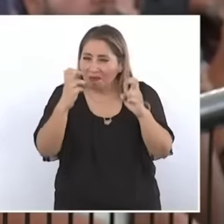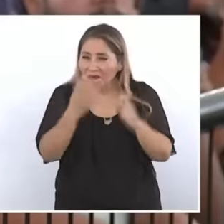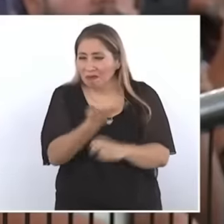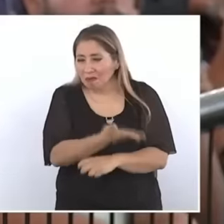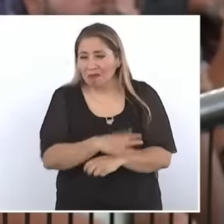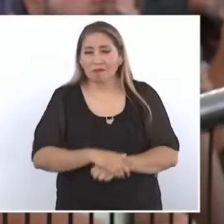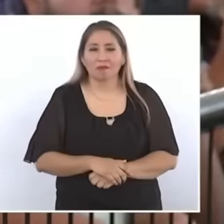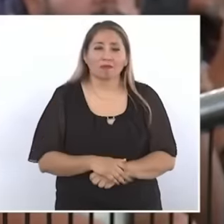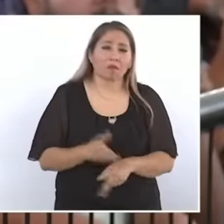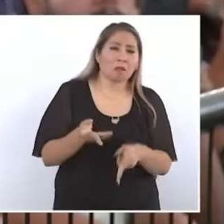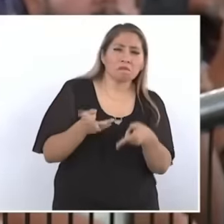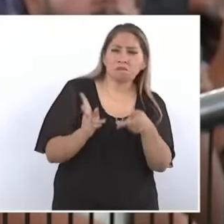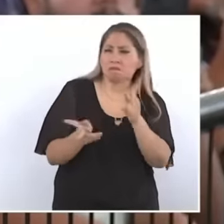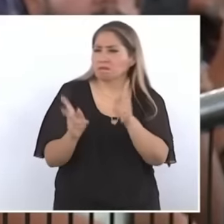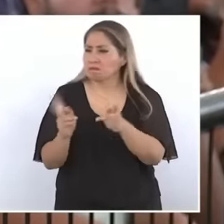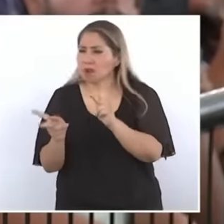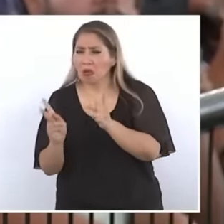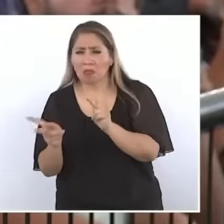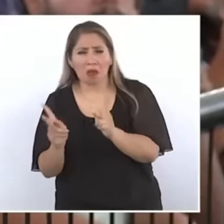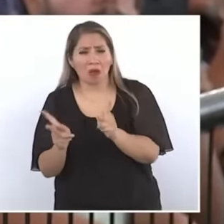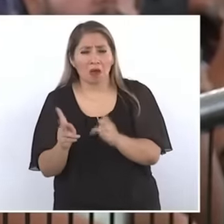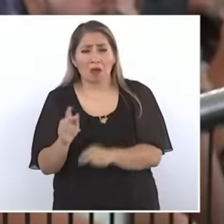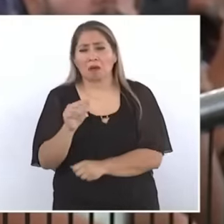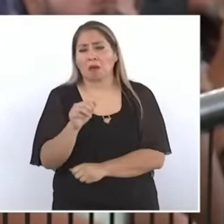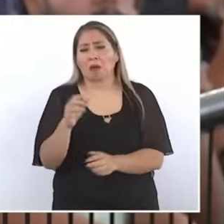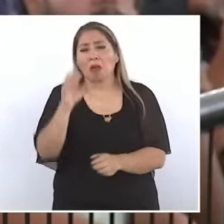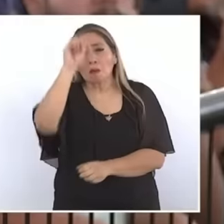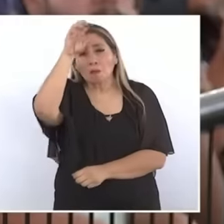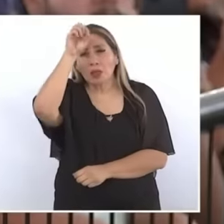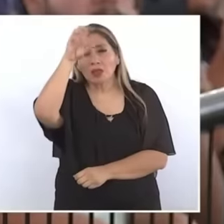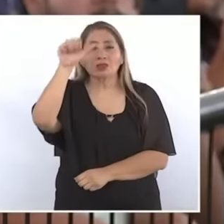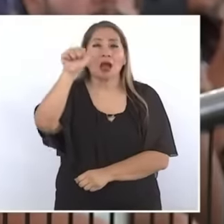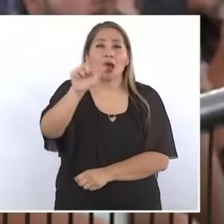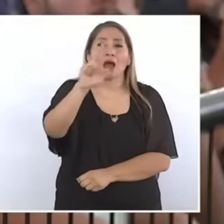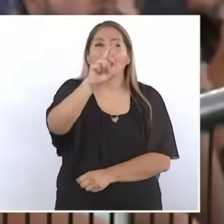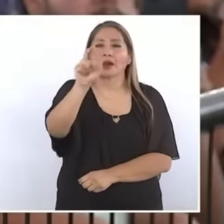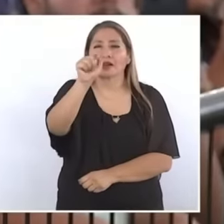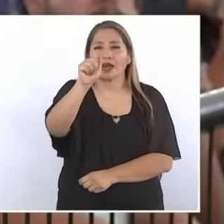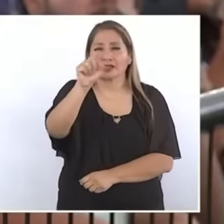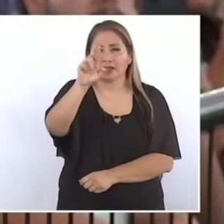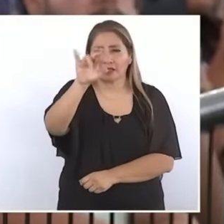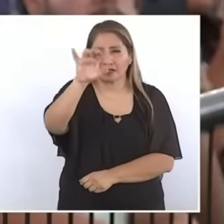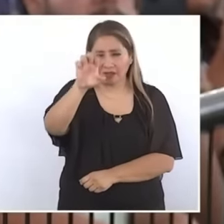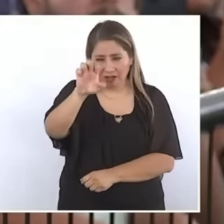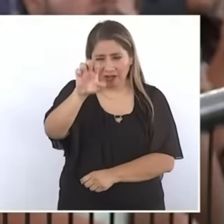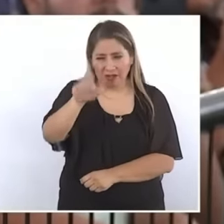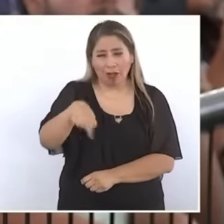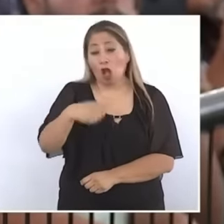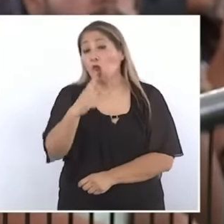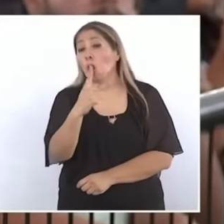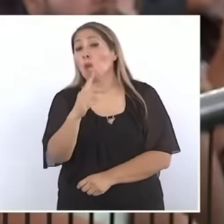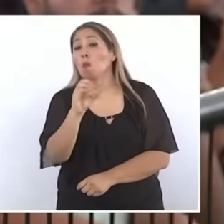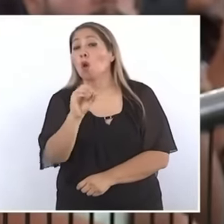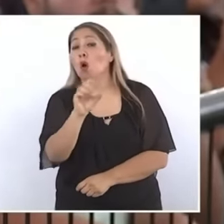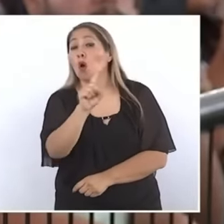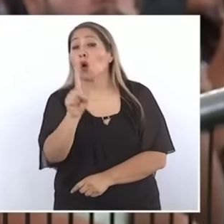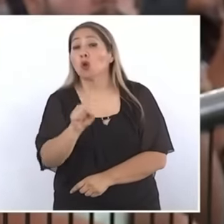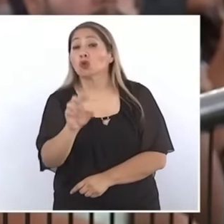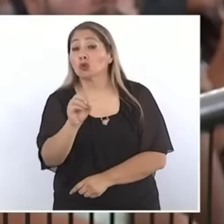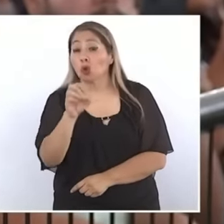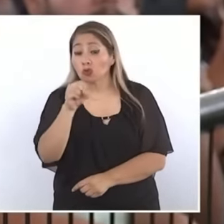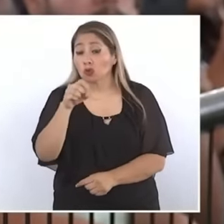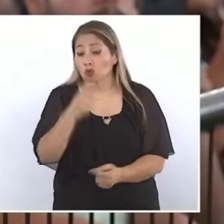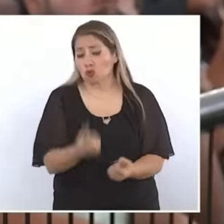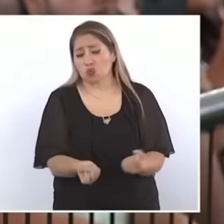for the mines of drag The Pits that kill so many miners and that there they die and